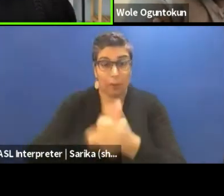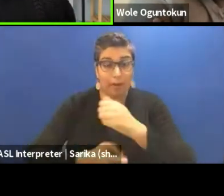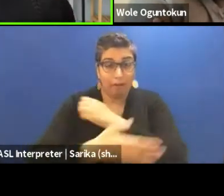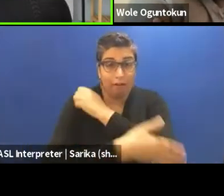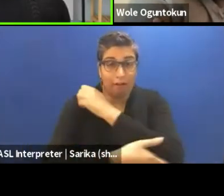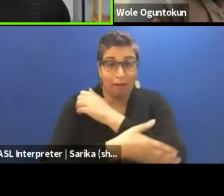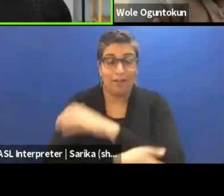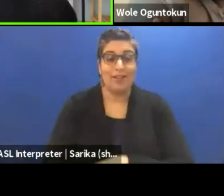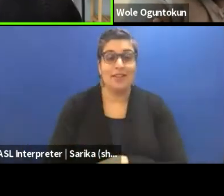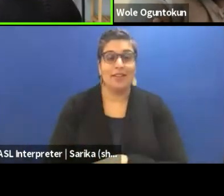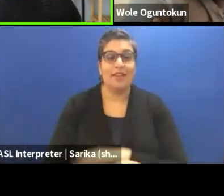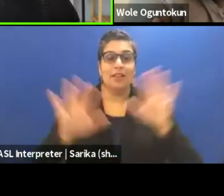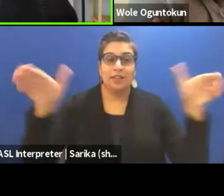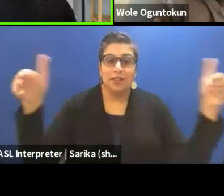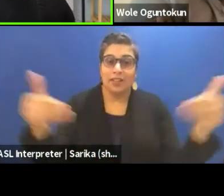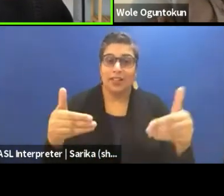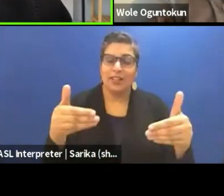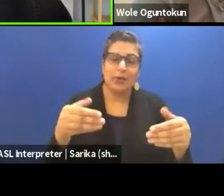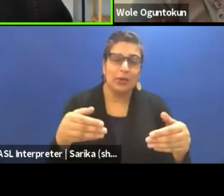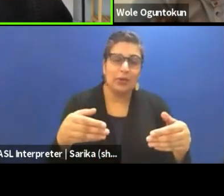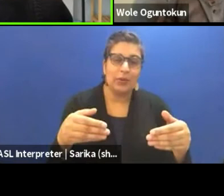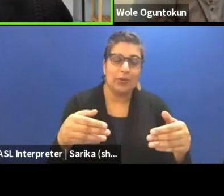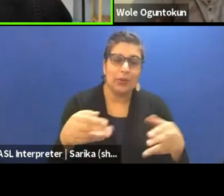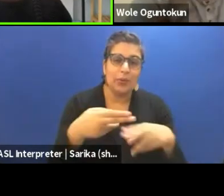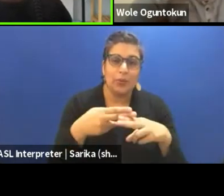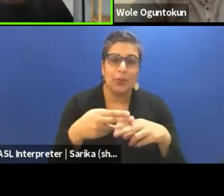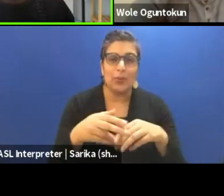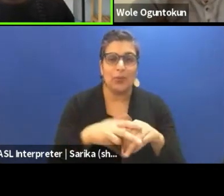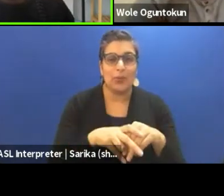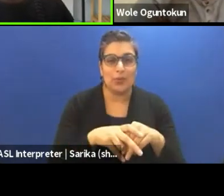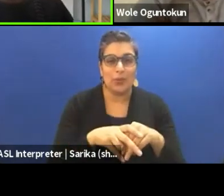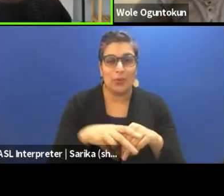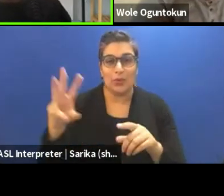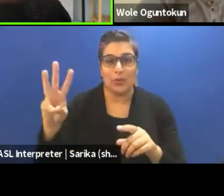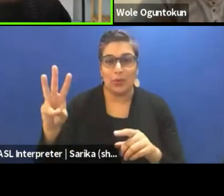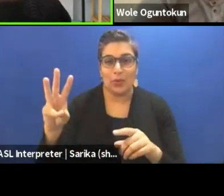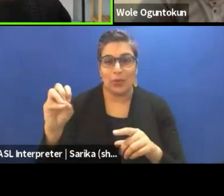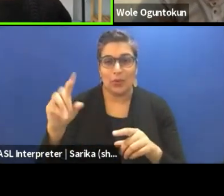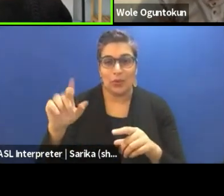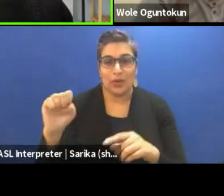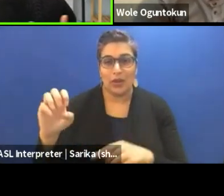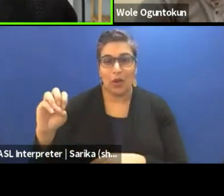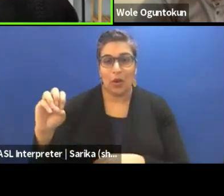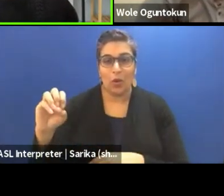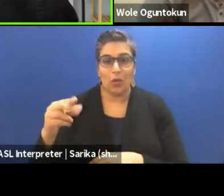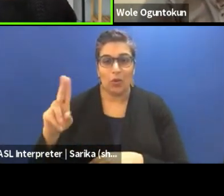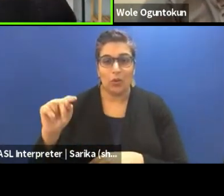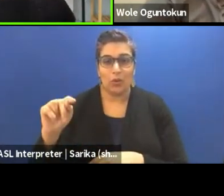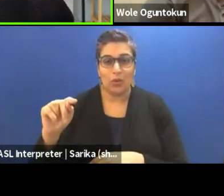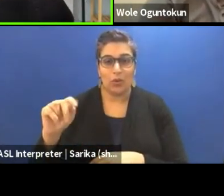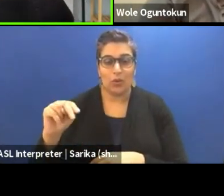I'd like to introduce quickly Wole Oguntokun. Wole Oguntokun is theater director,